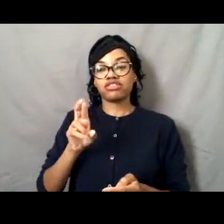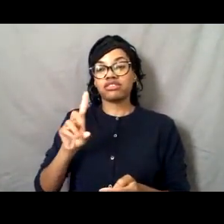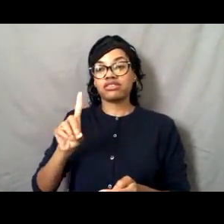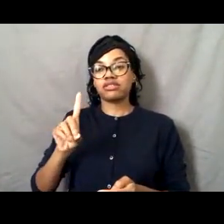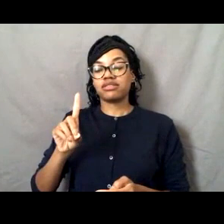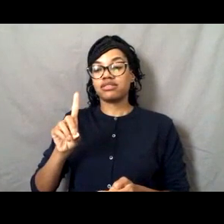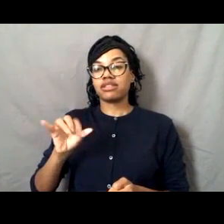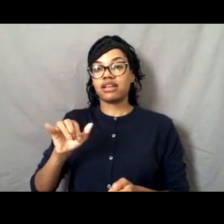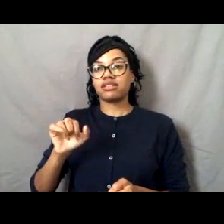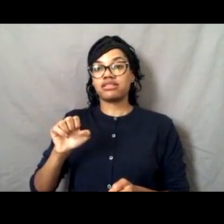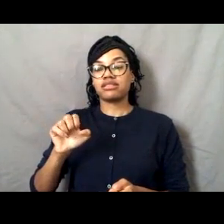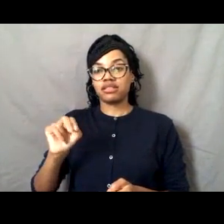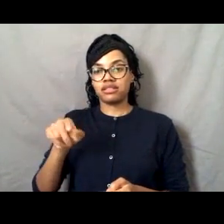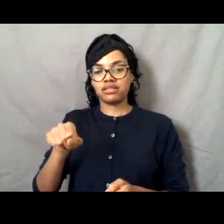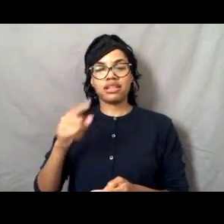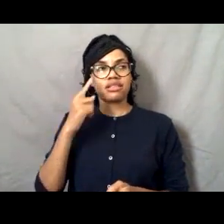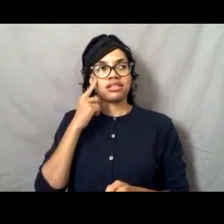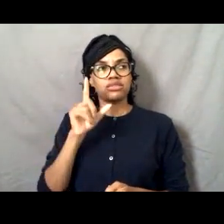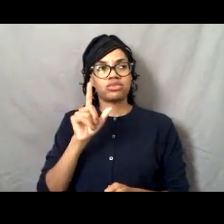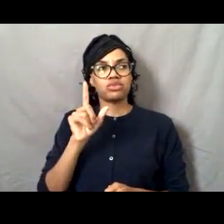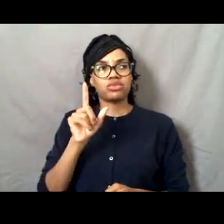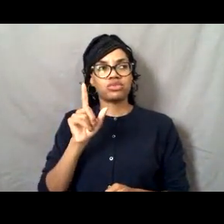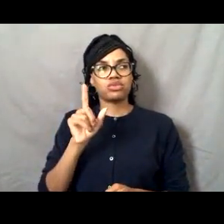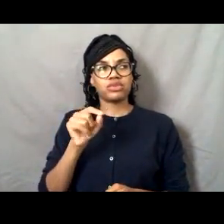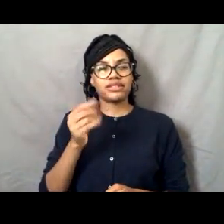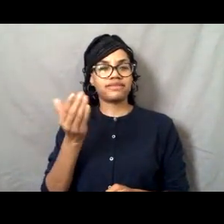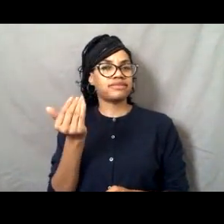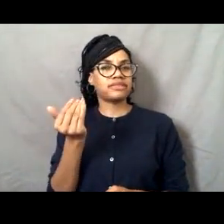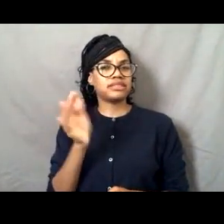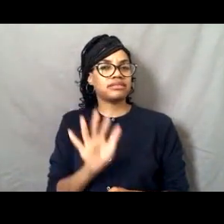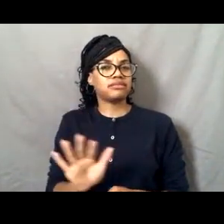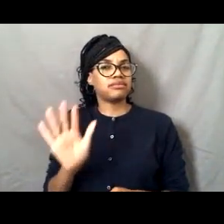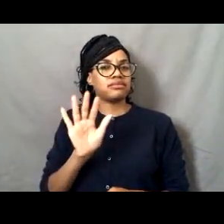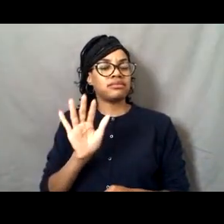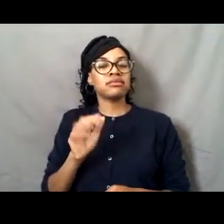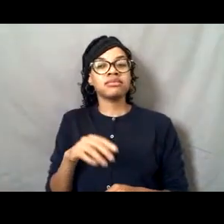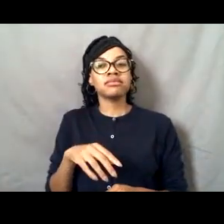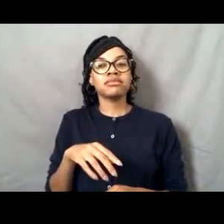It was before I was on.... Well after I was on board the first time